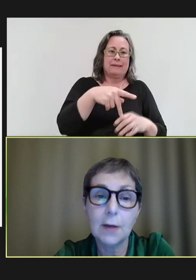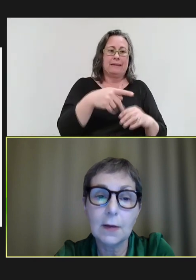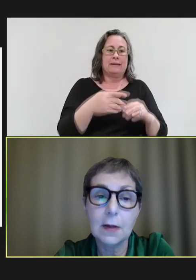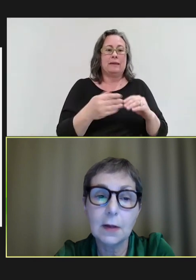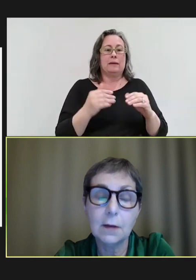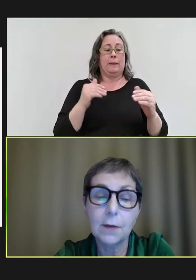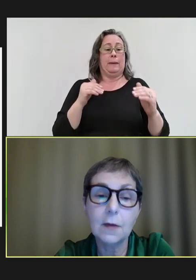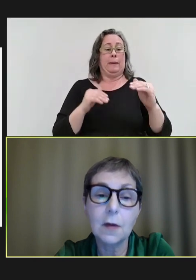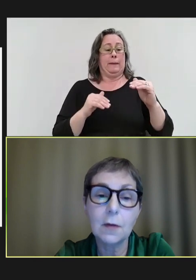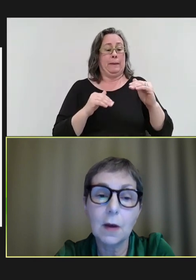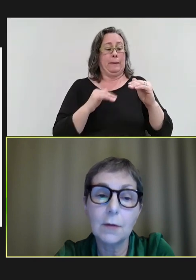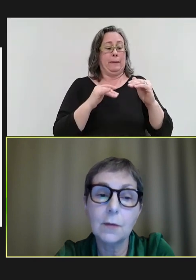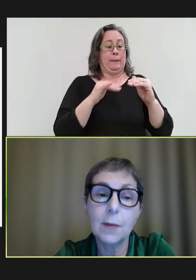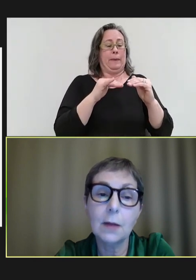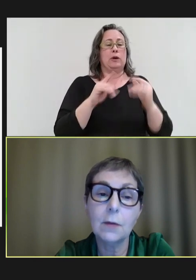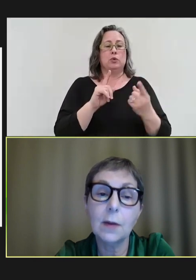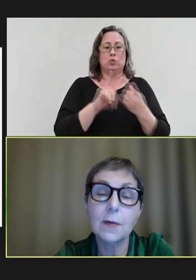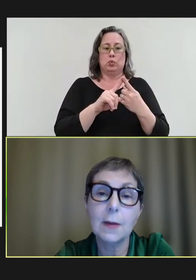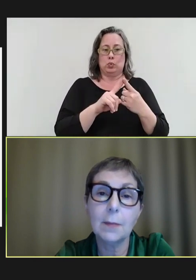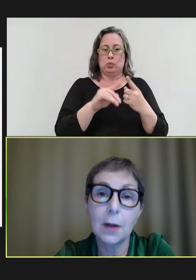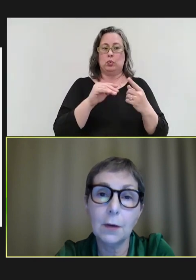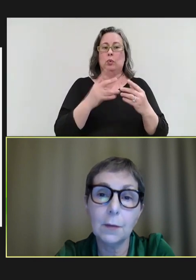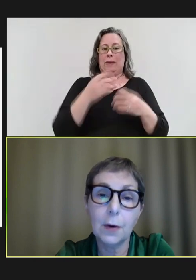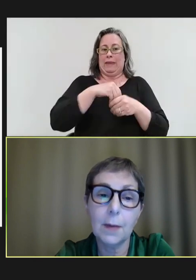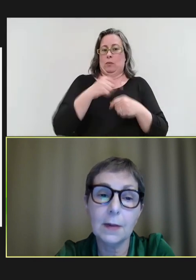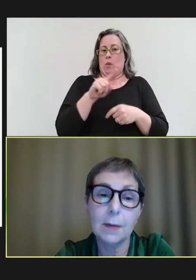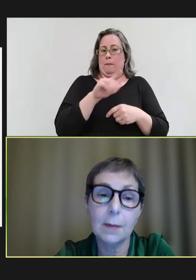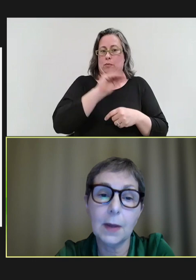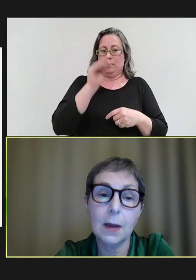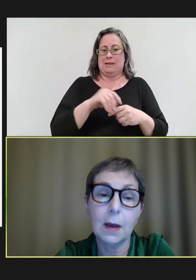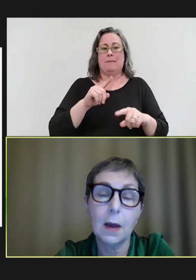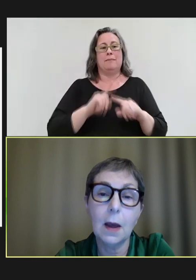vaccine, the first dose coverage remains 3 percent below the pre-pandemic peak.